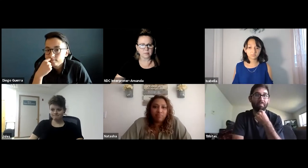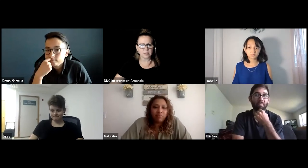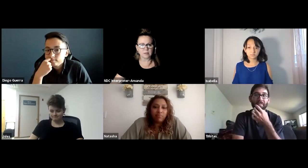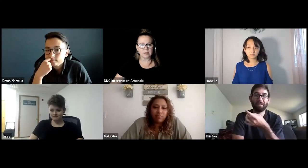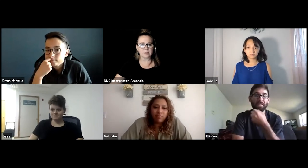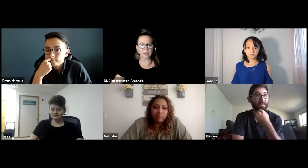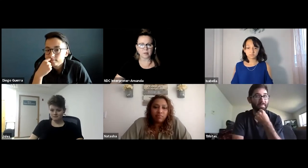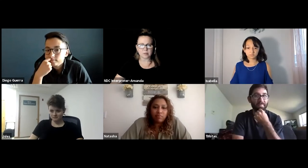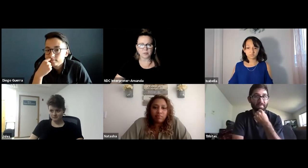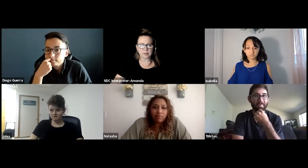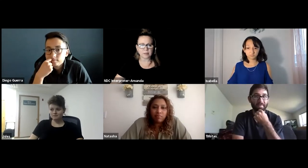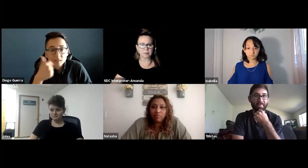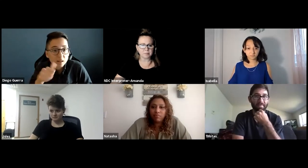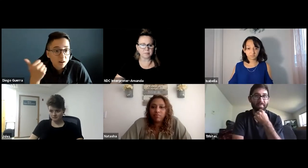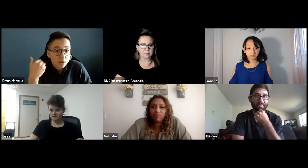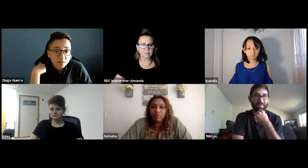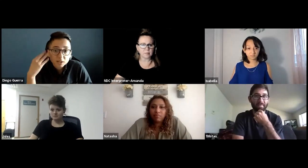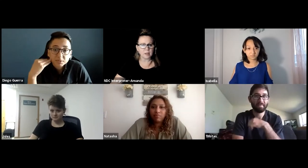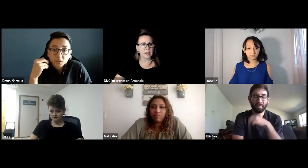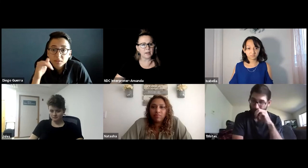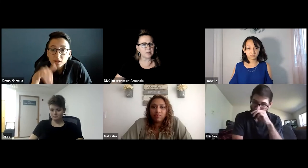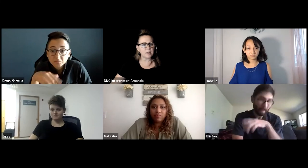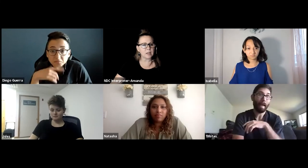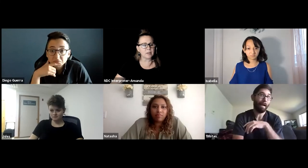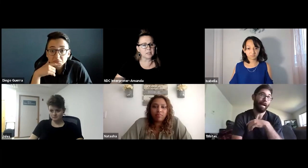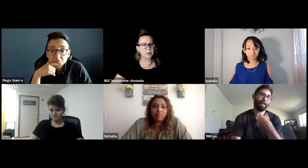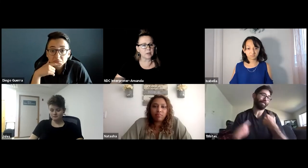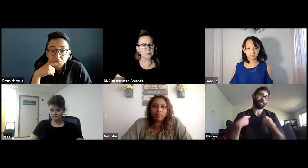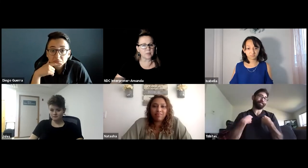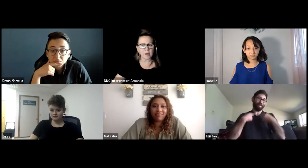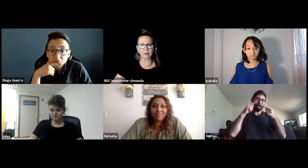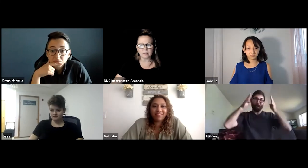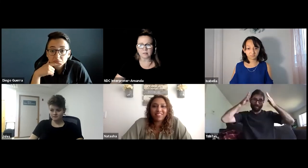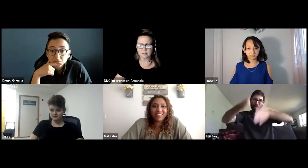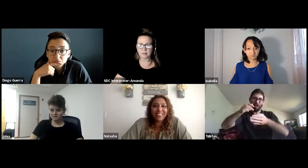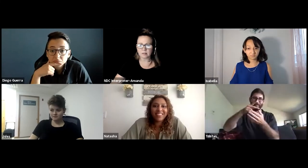This is Diego. Definitely. Anyone else have any experience with that?